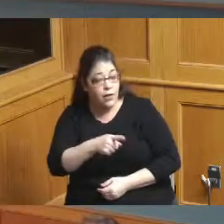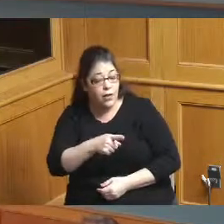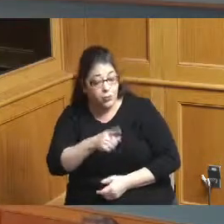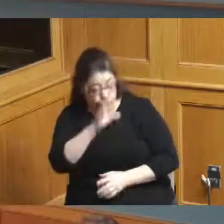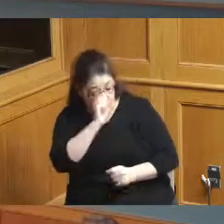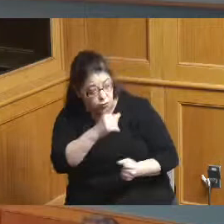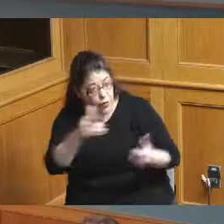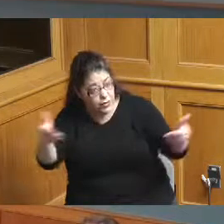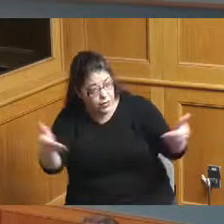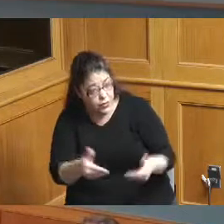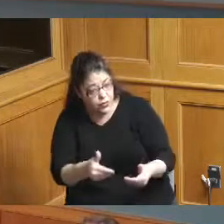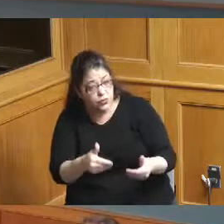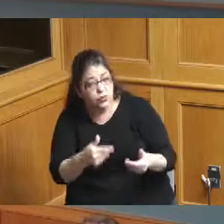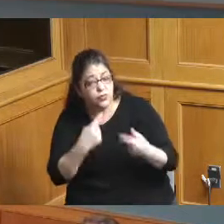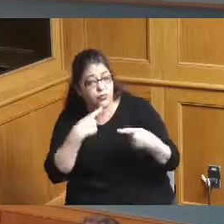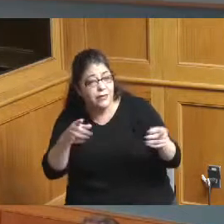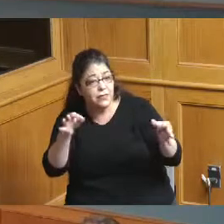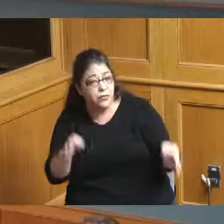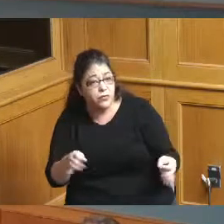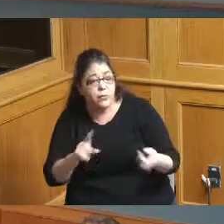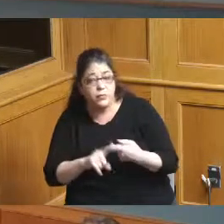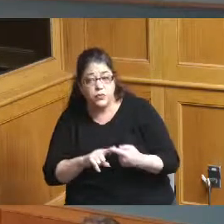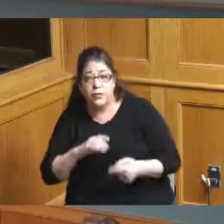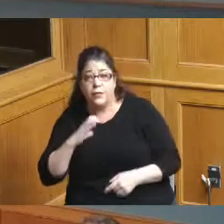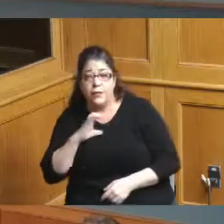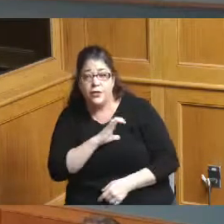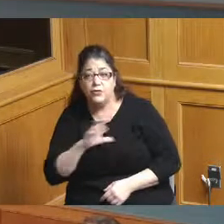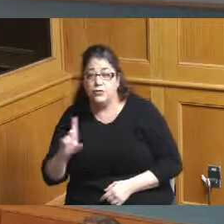but to Commissioner Driehaus I just want to clarify something